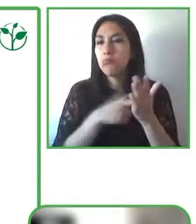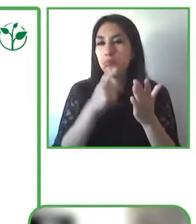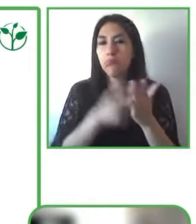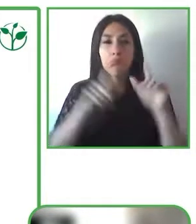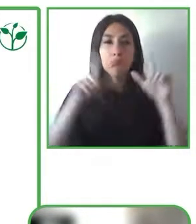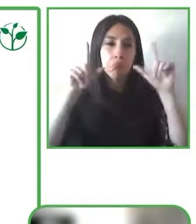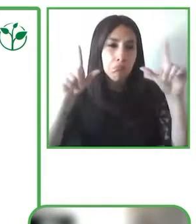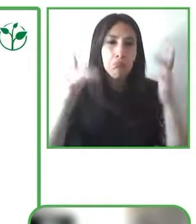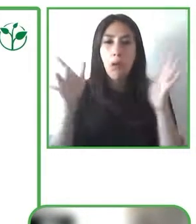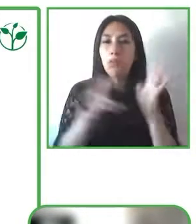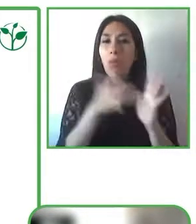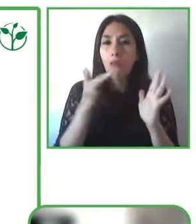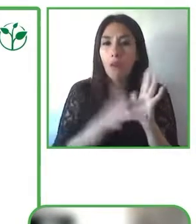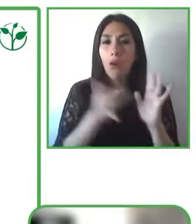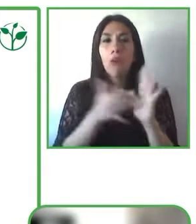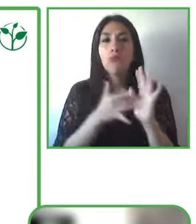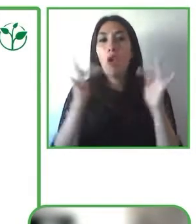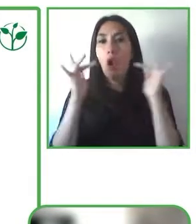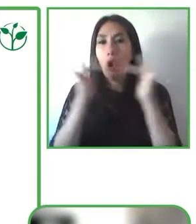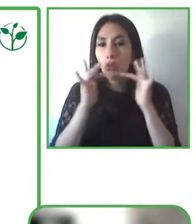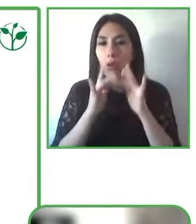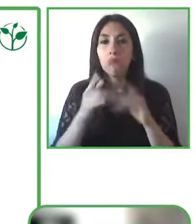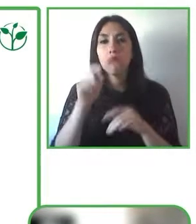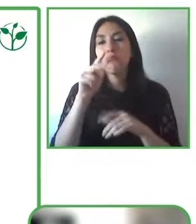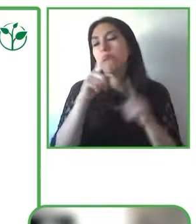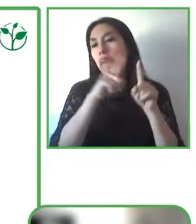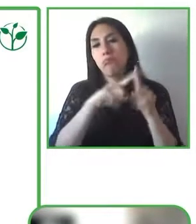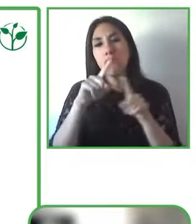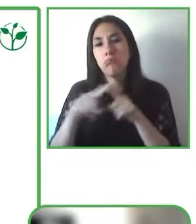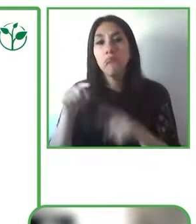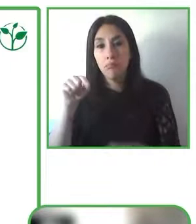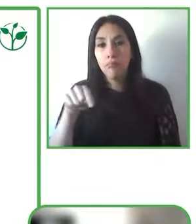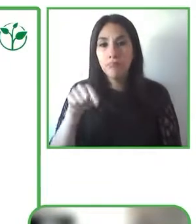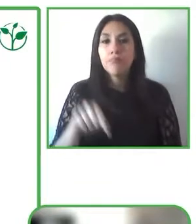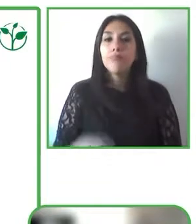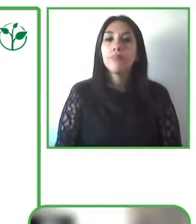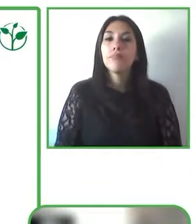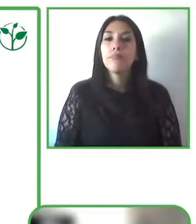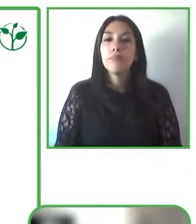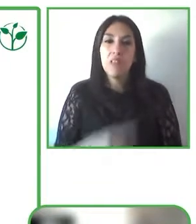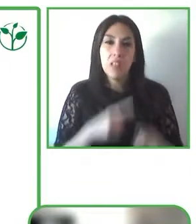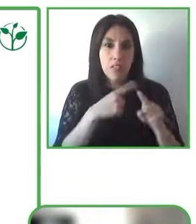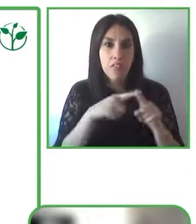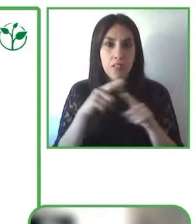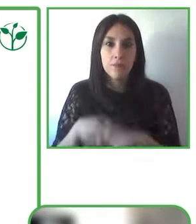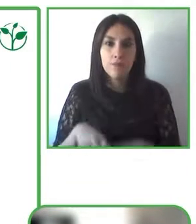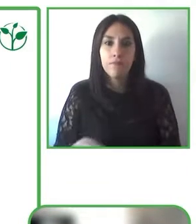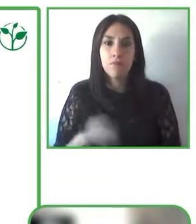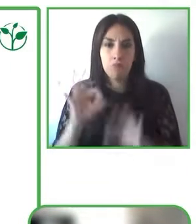devices today in the phones and so we believe it’s very important to try to help people